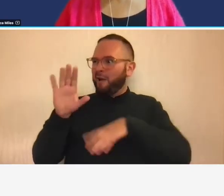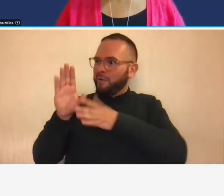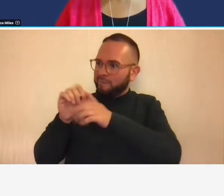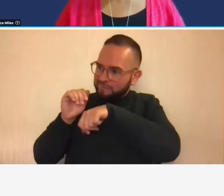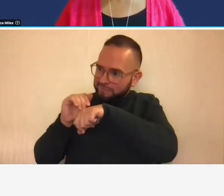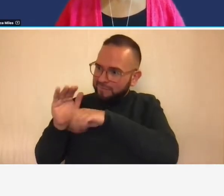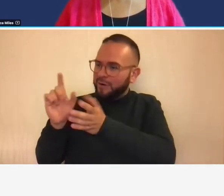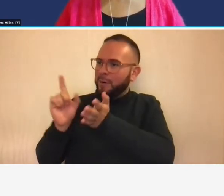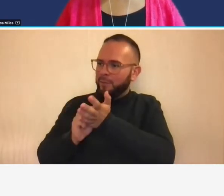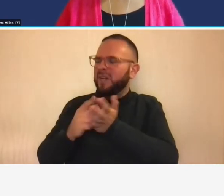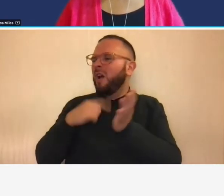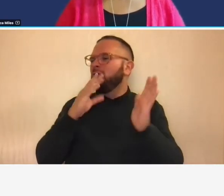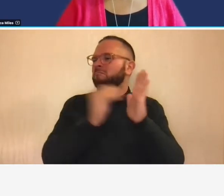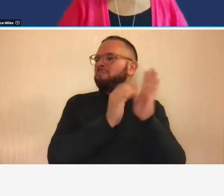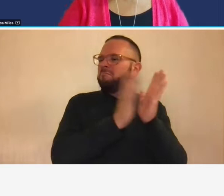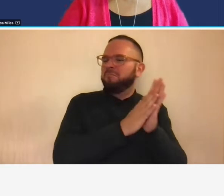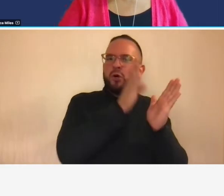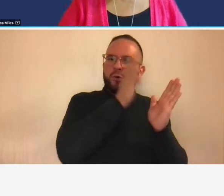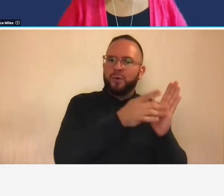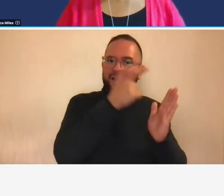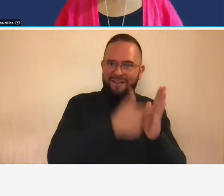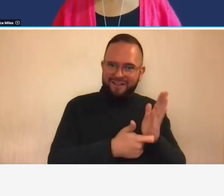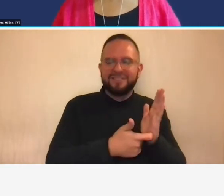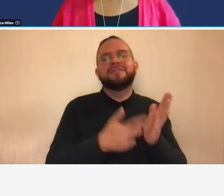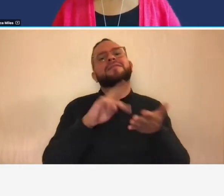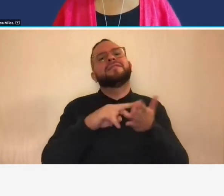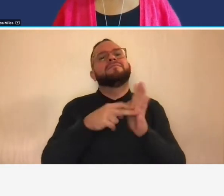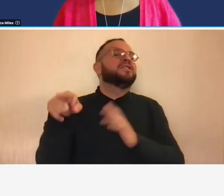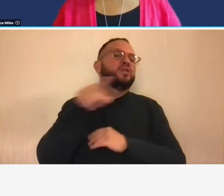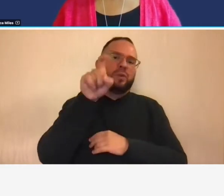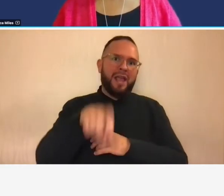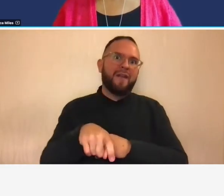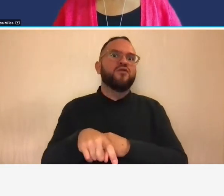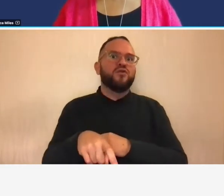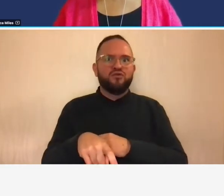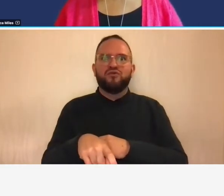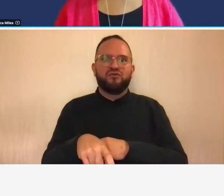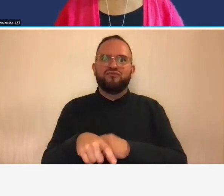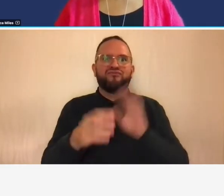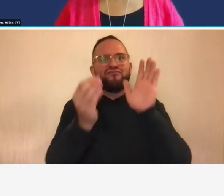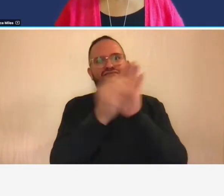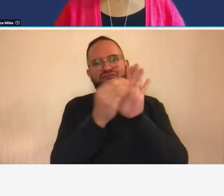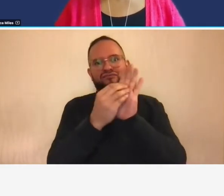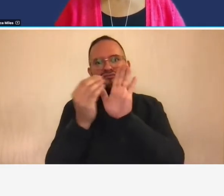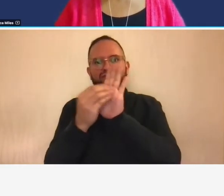as a direct cost you have to do that on all of your your your contracts regardless of whether